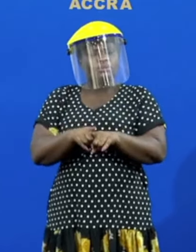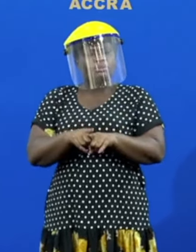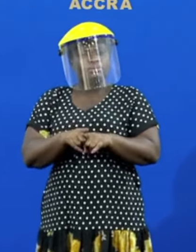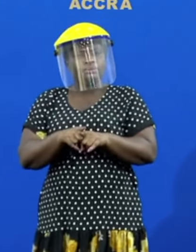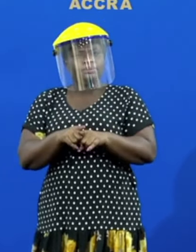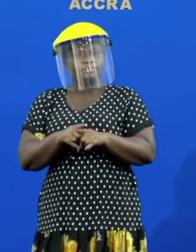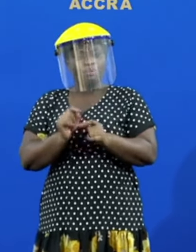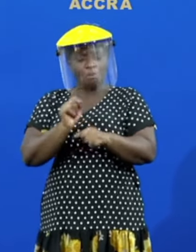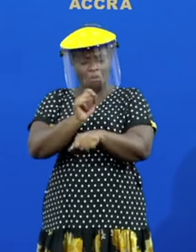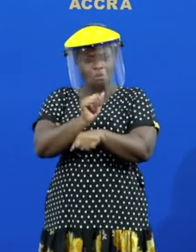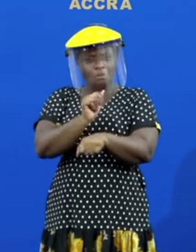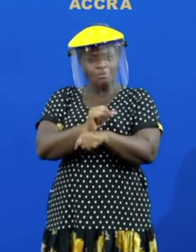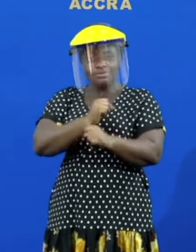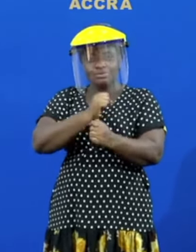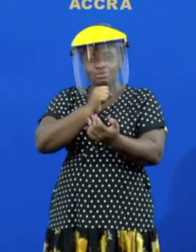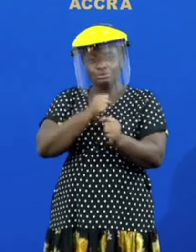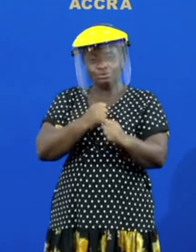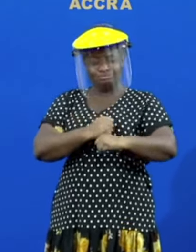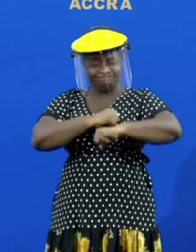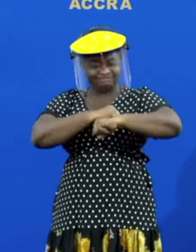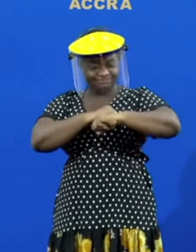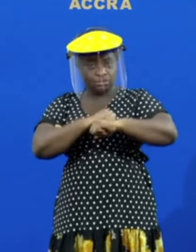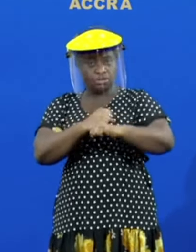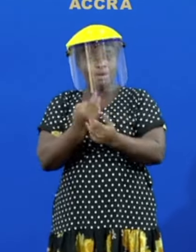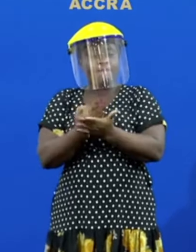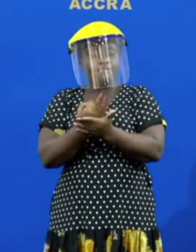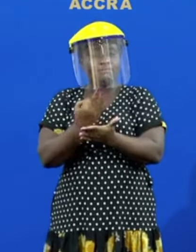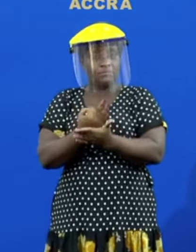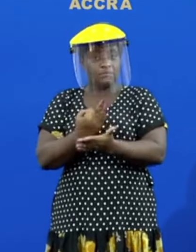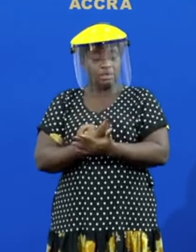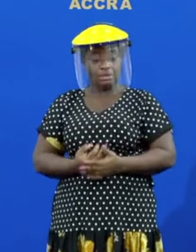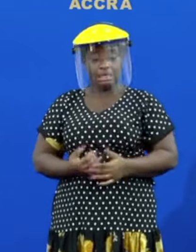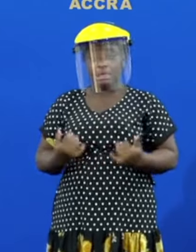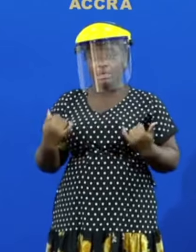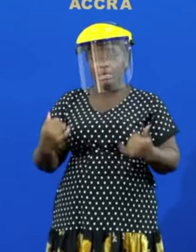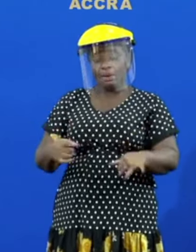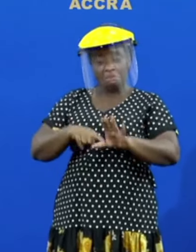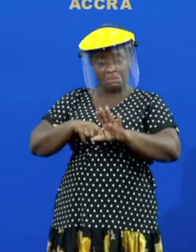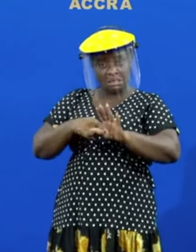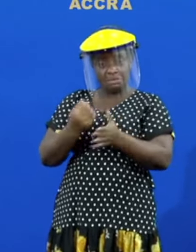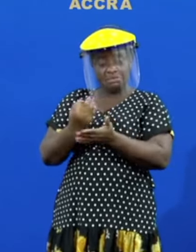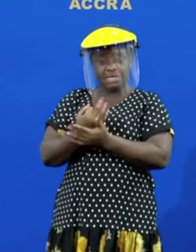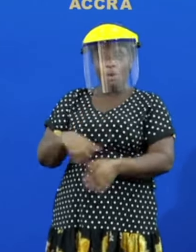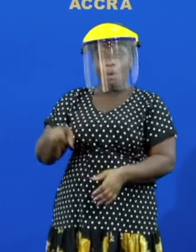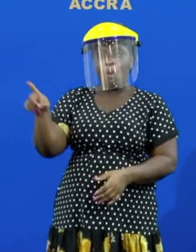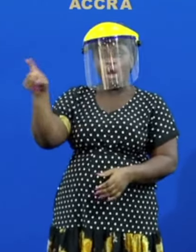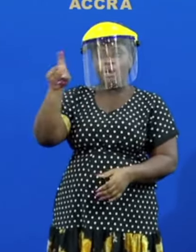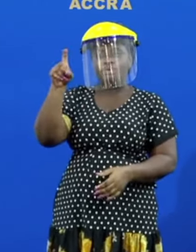working to secure funding for it currently commencement funding of 100 million us dollars